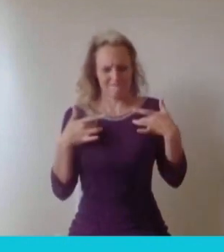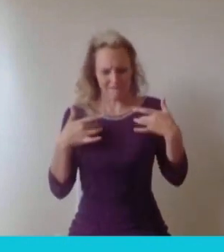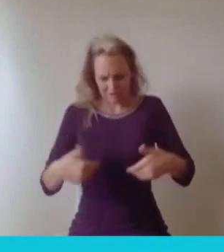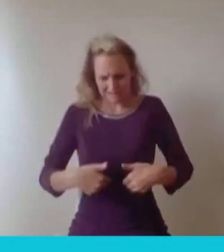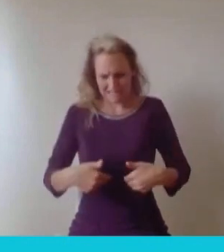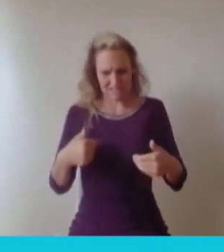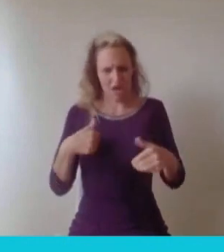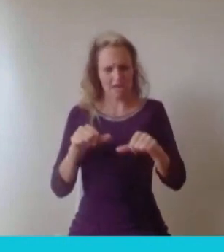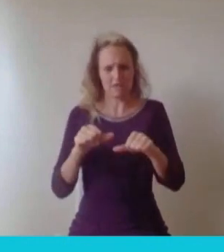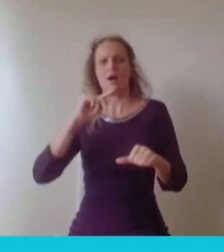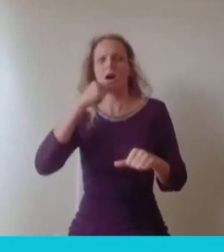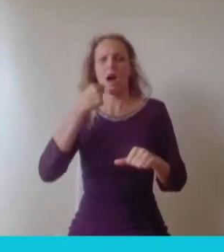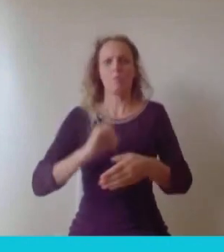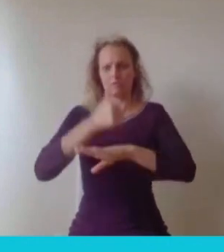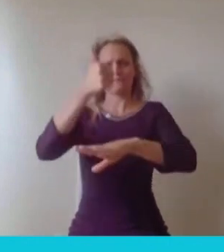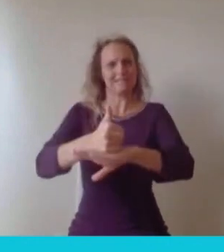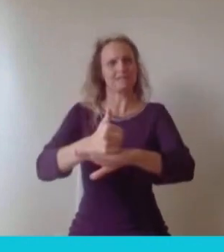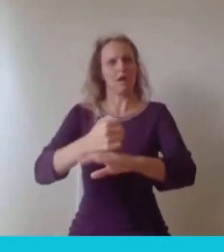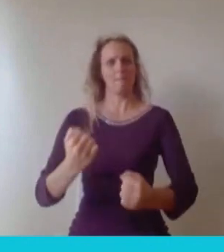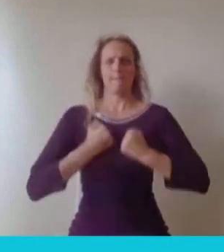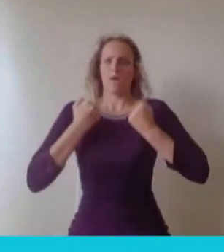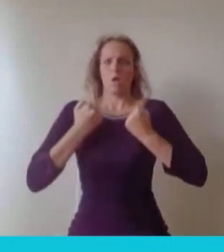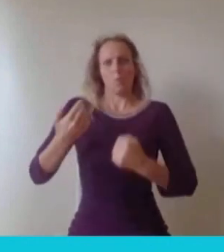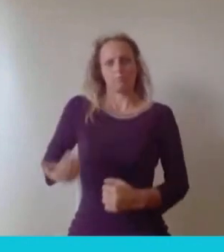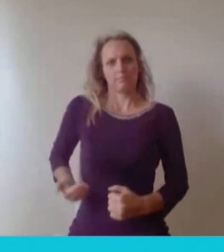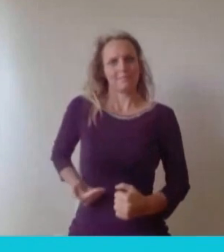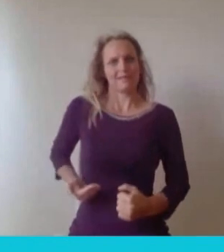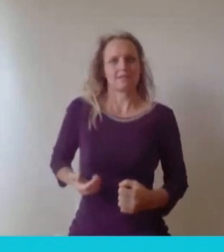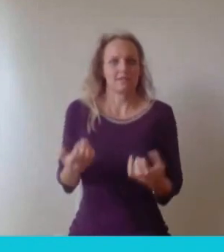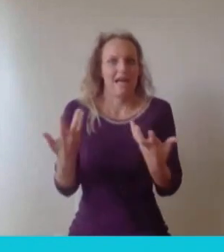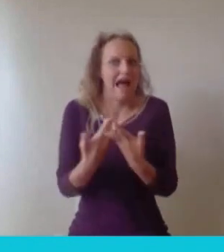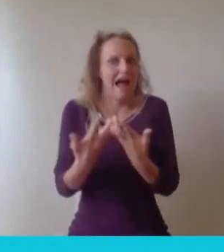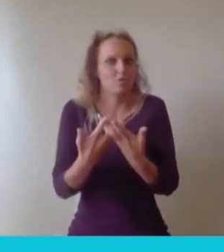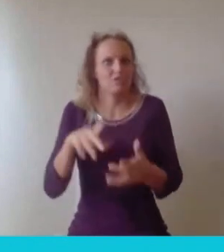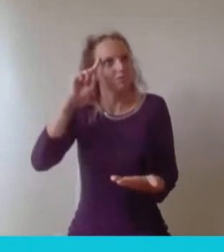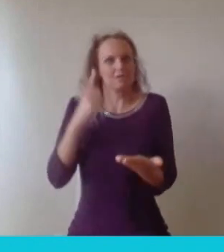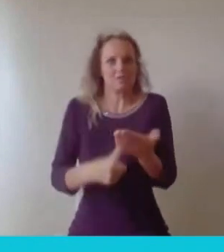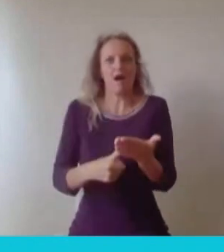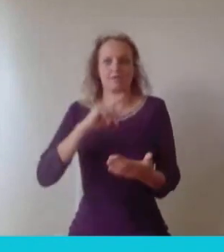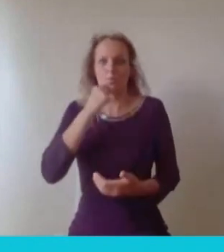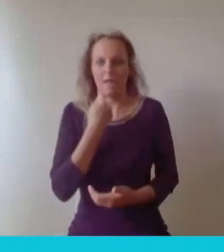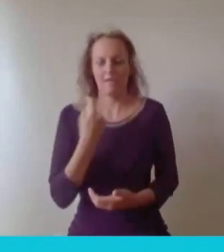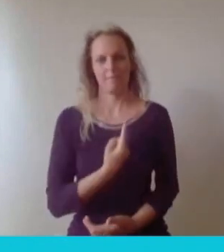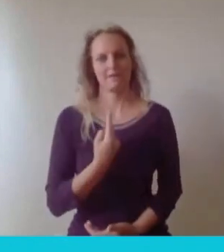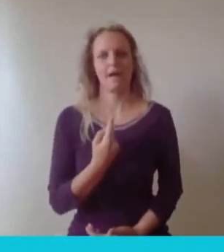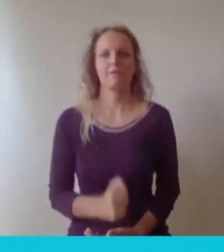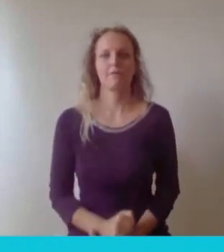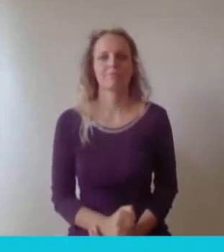that big leap? Yeah, so I think the first thing to realise when you start company is the fear is real pretty much every day,